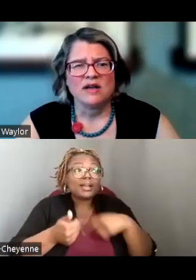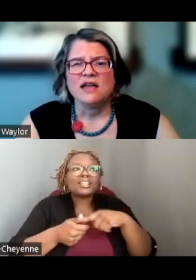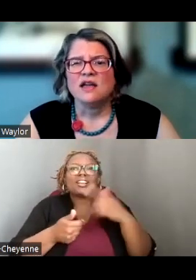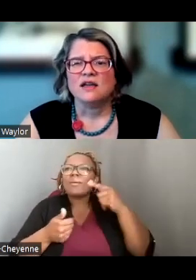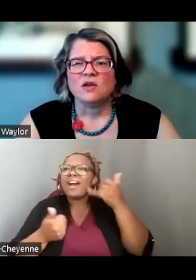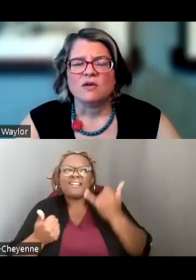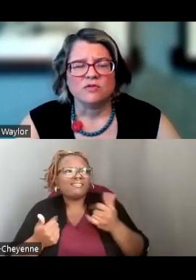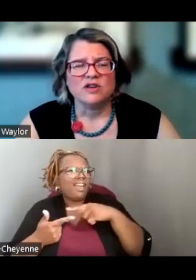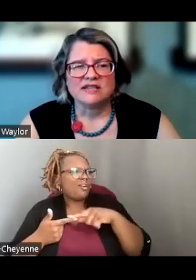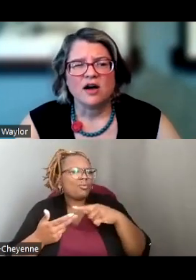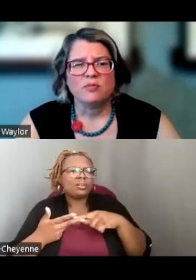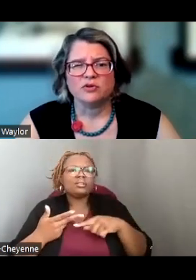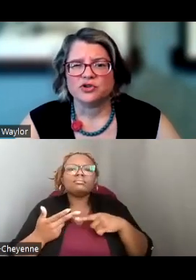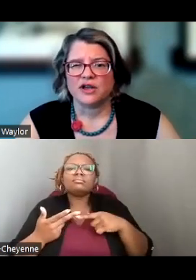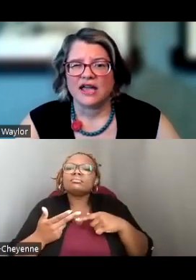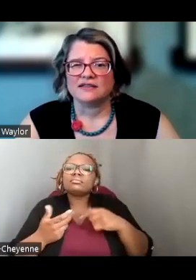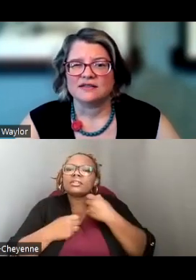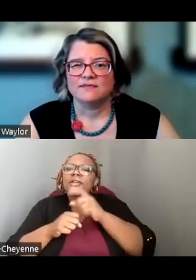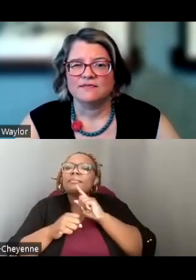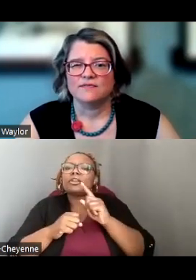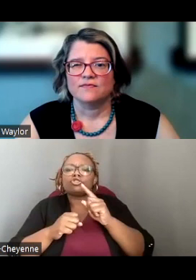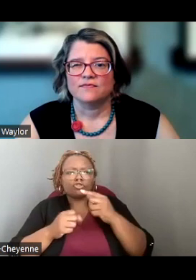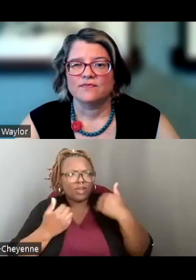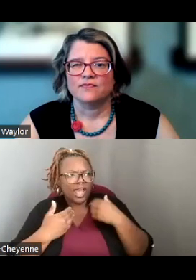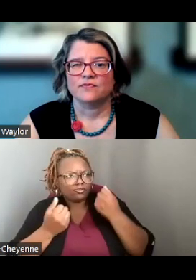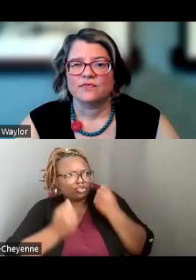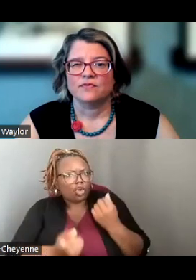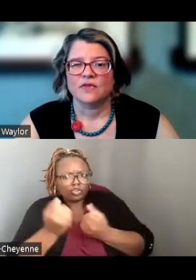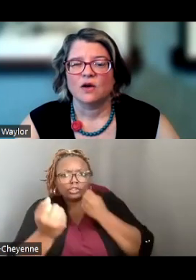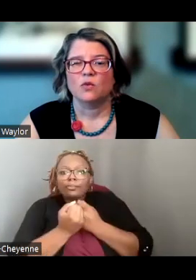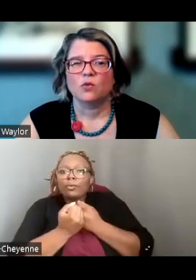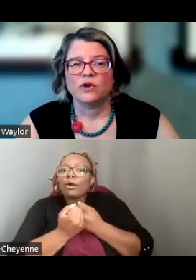YOU NEED TO HELP BUILD YOUR CASE.